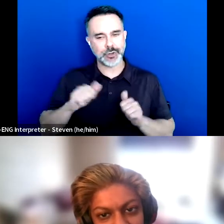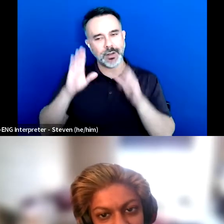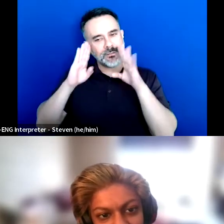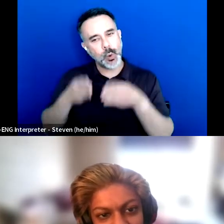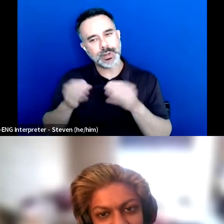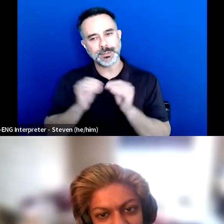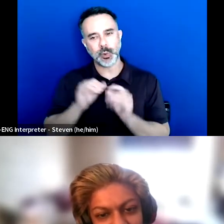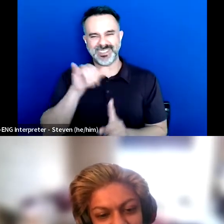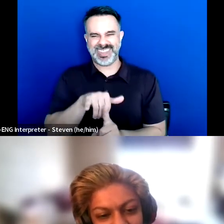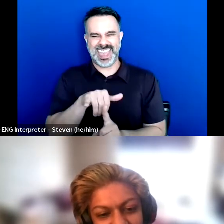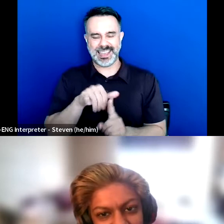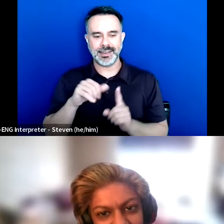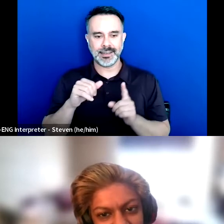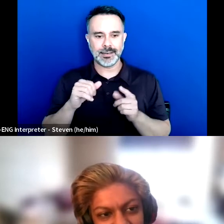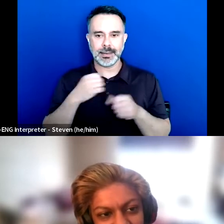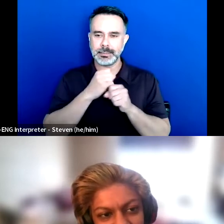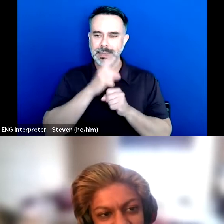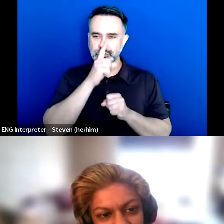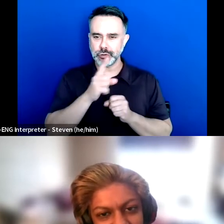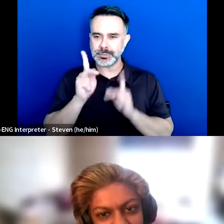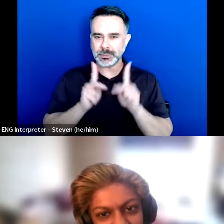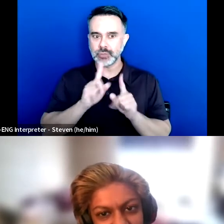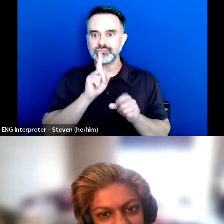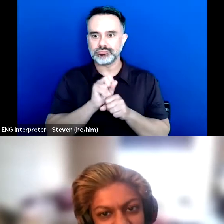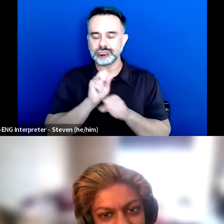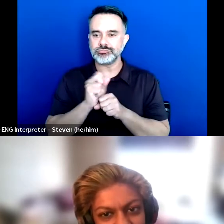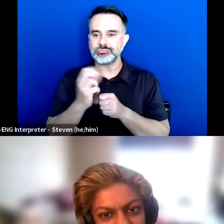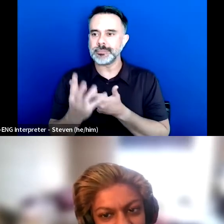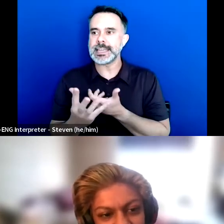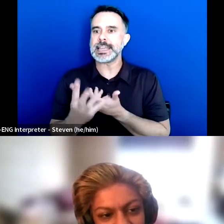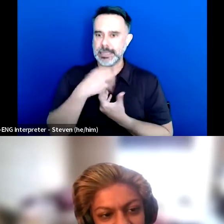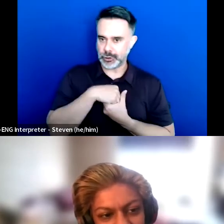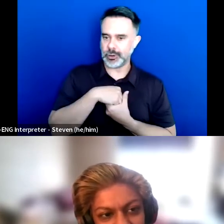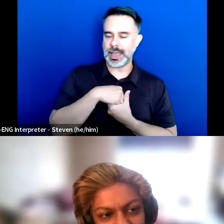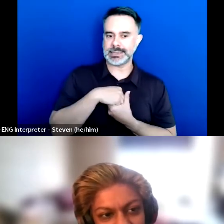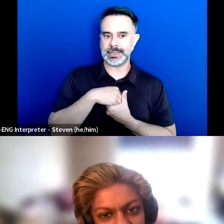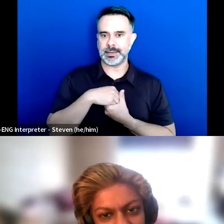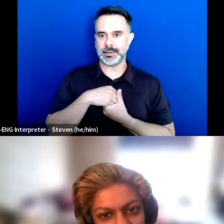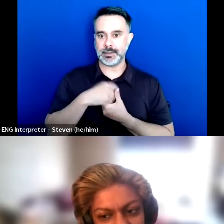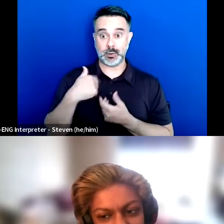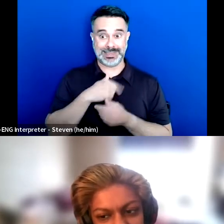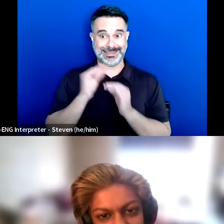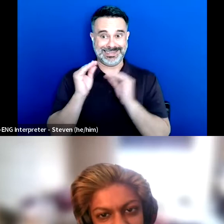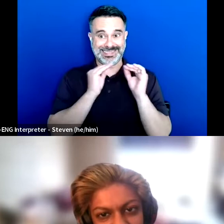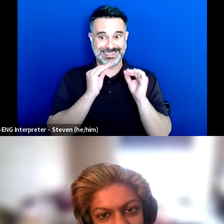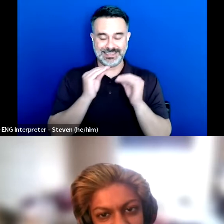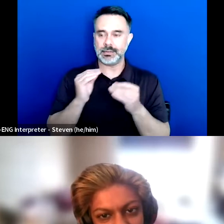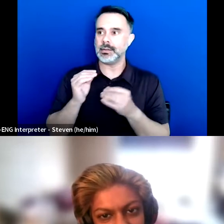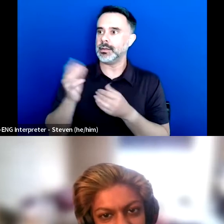and making sure that people are actually internalizing these things and then putting them into action.